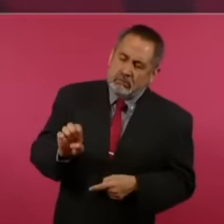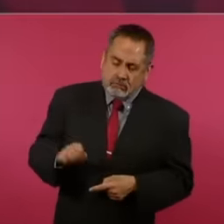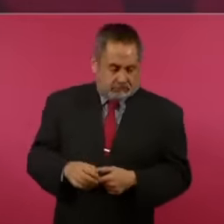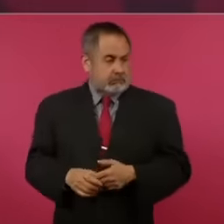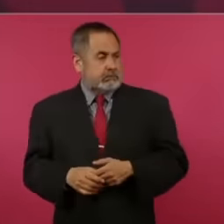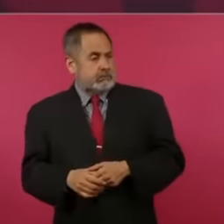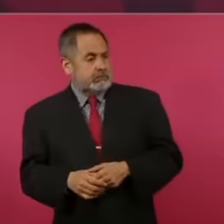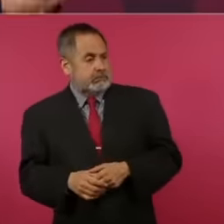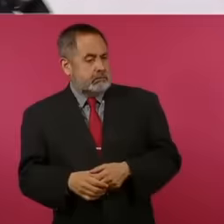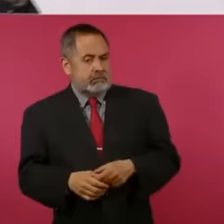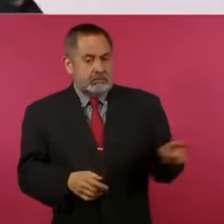her